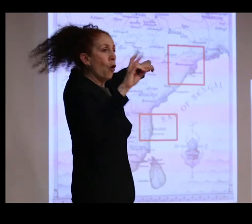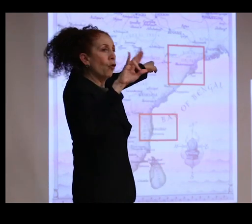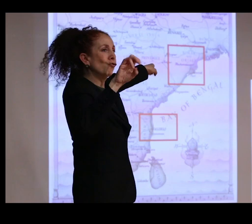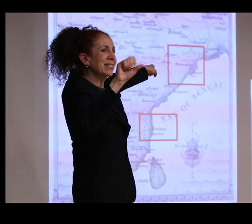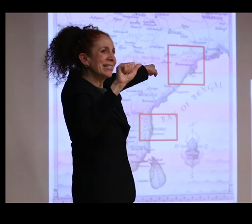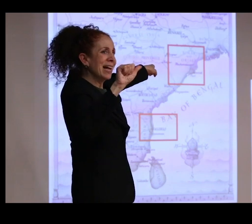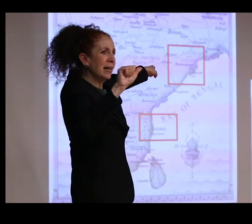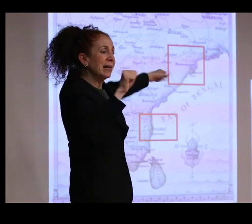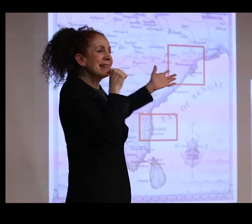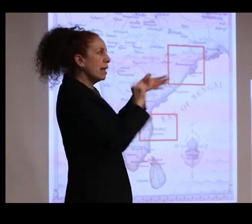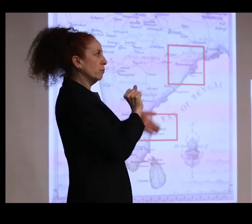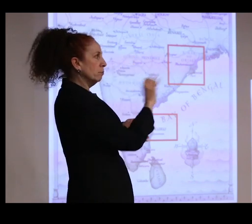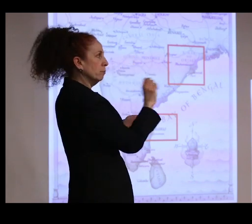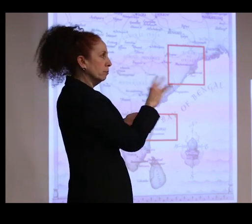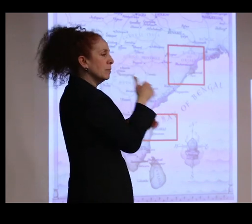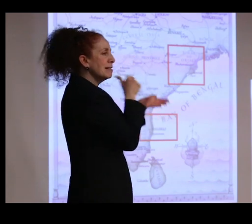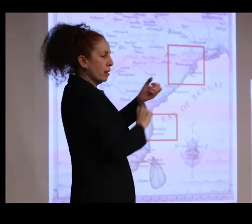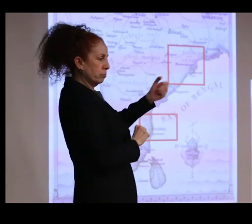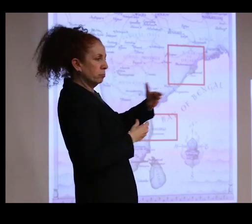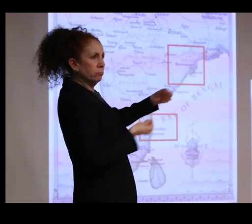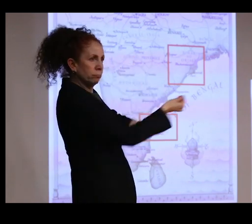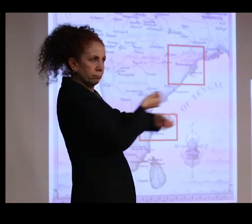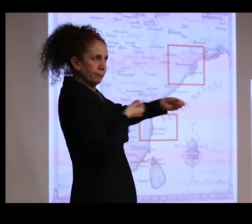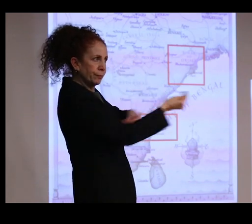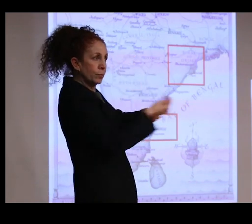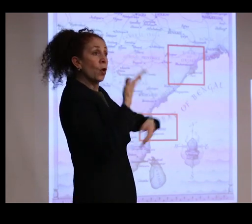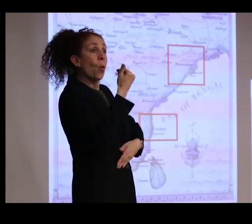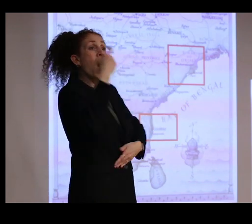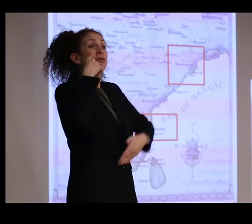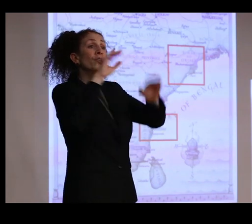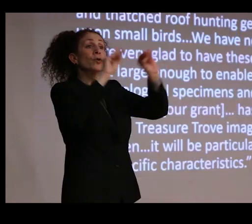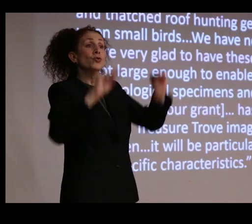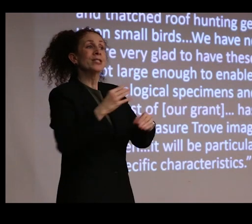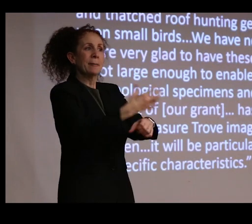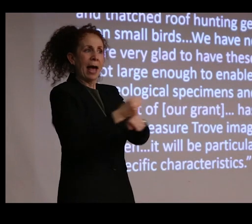And this was regarding a recent and unusual museum acquisition.